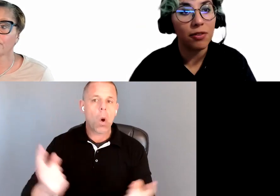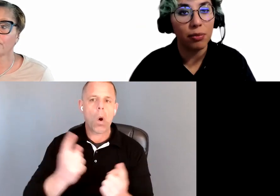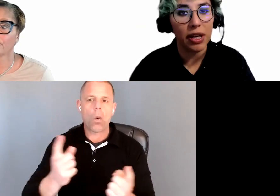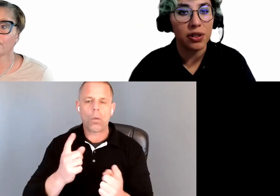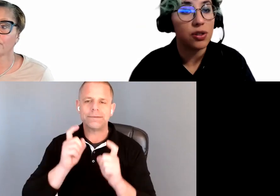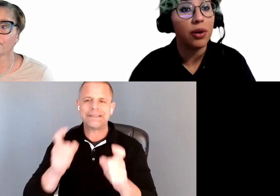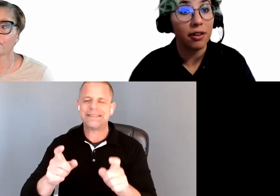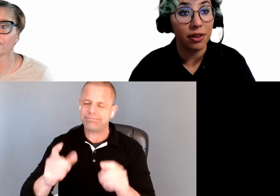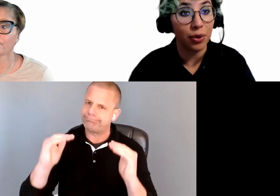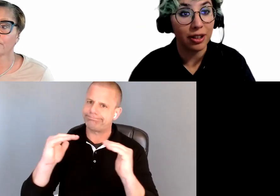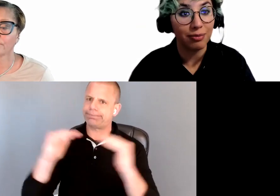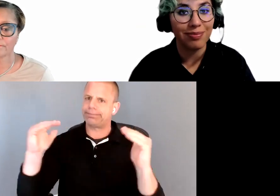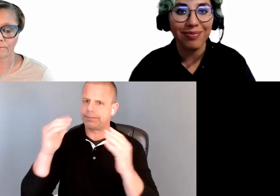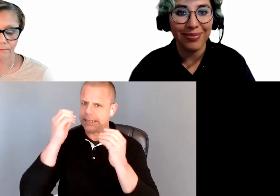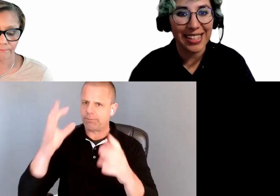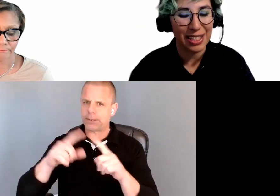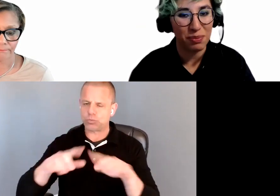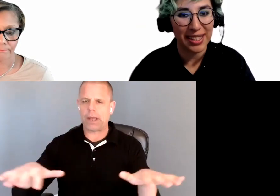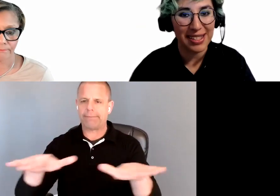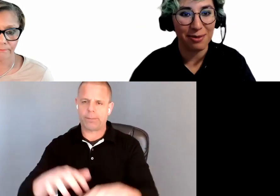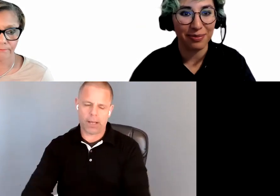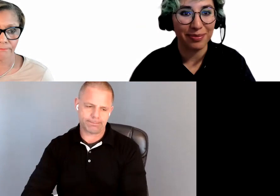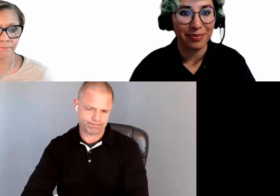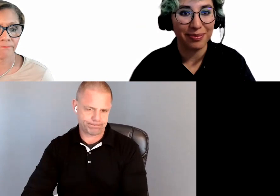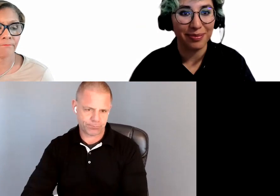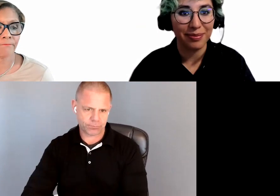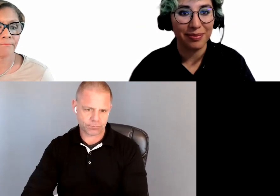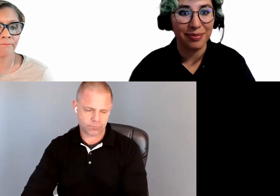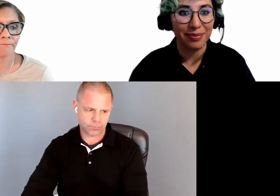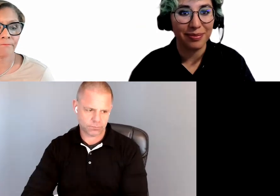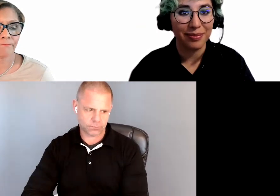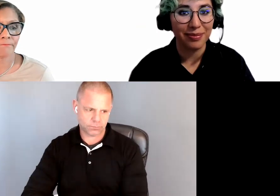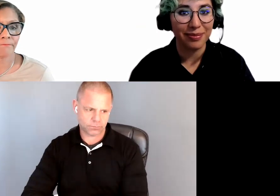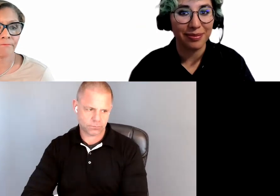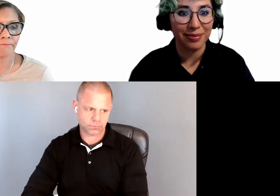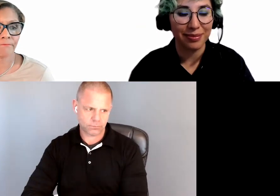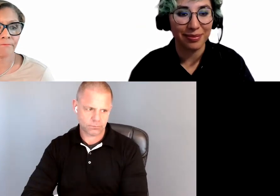information to everyone. Next slide, please.